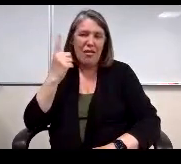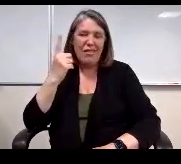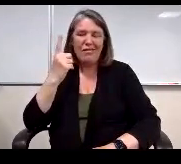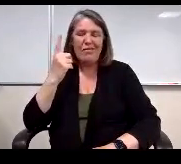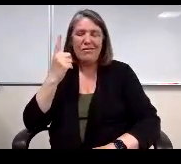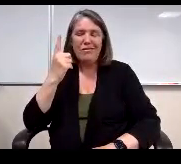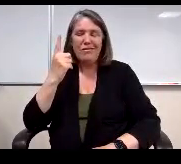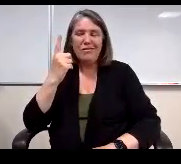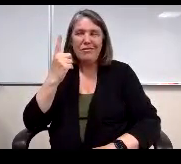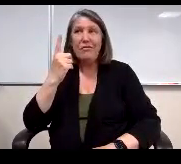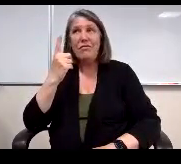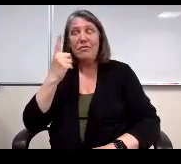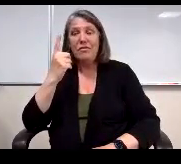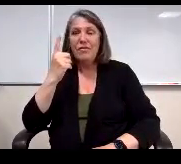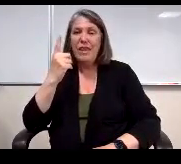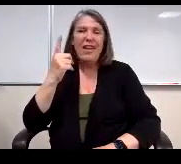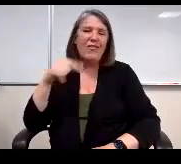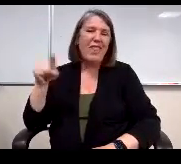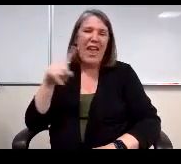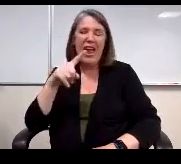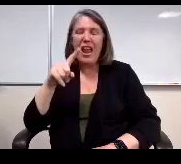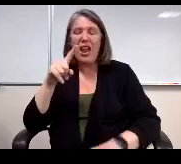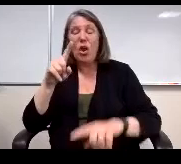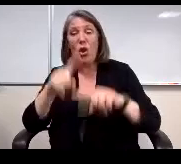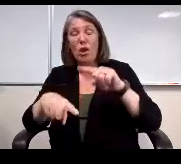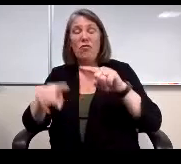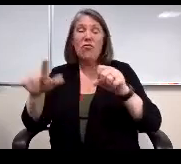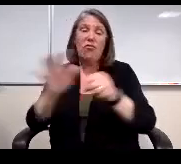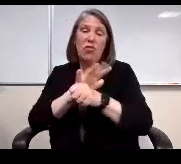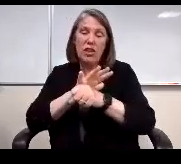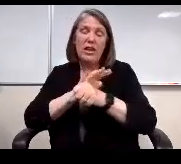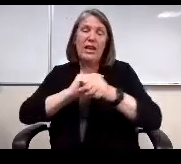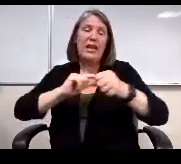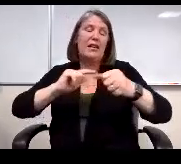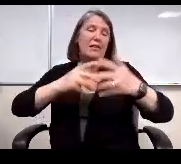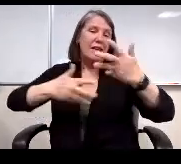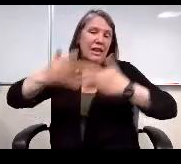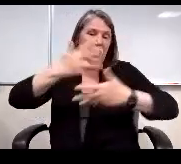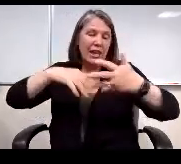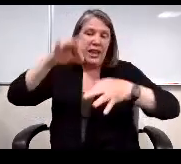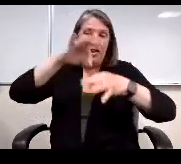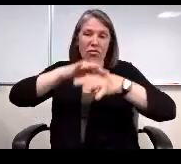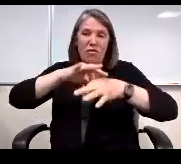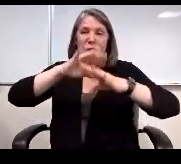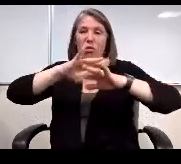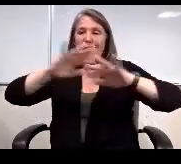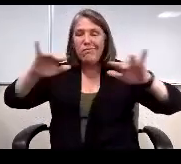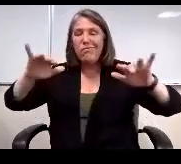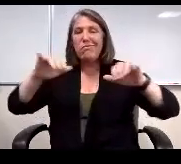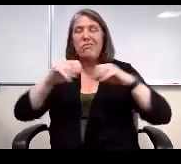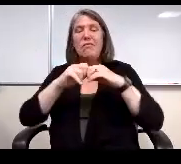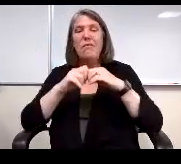allow them to just fully engage vote, do things like that.